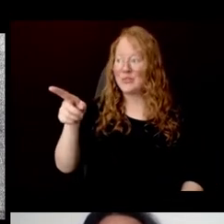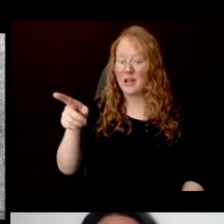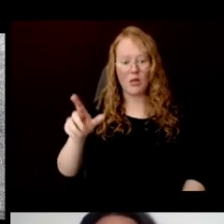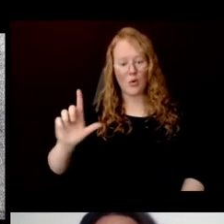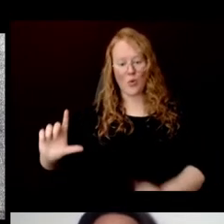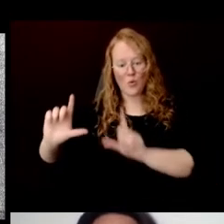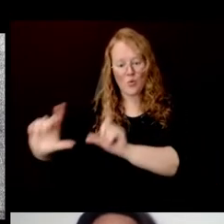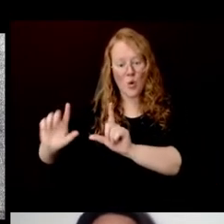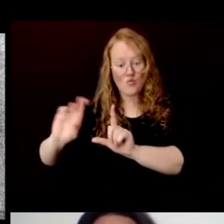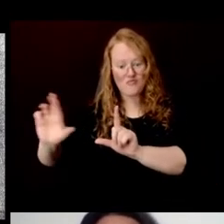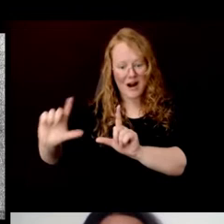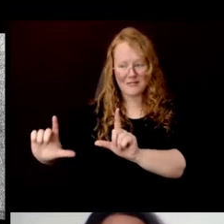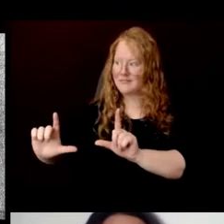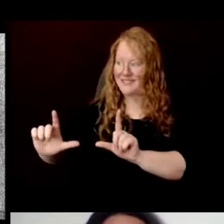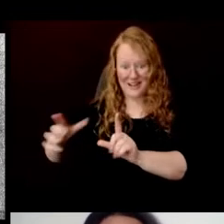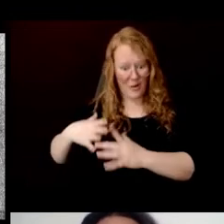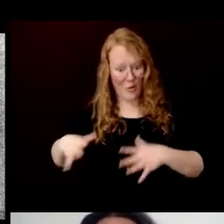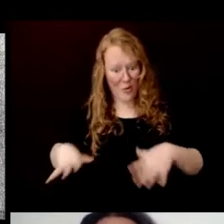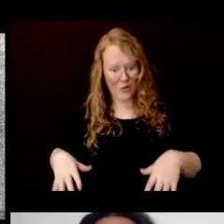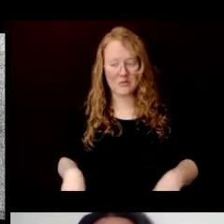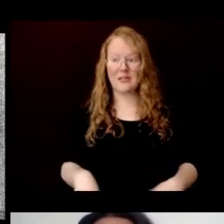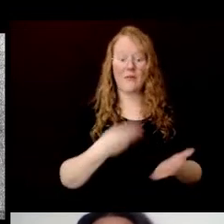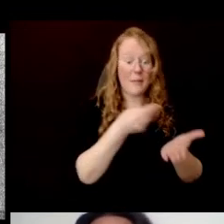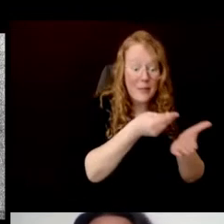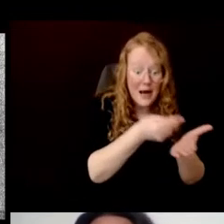We use it for commerce through paper money.